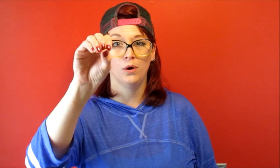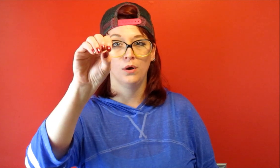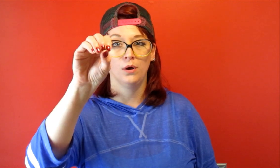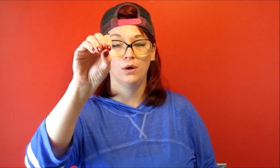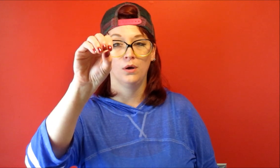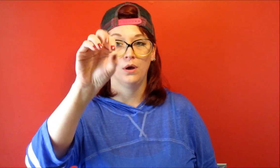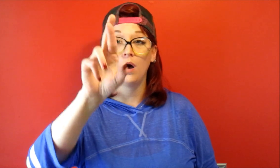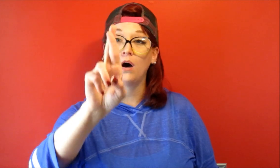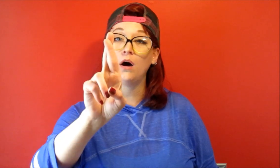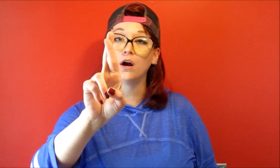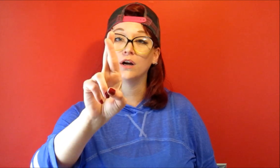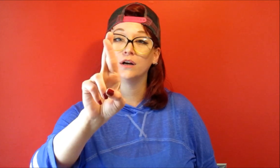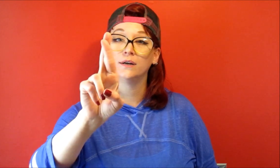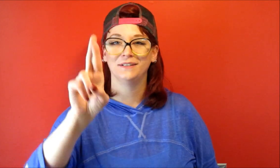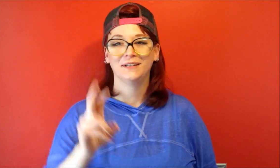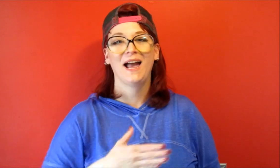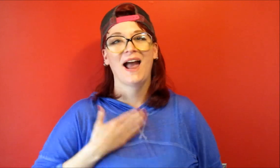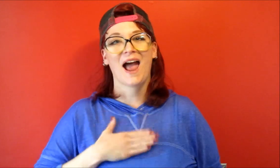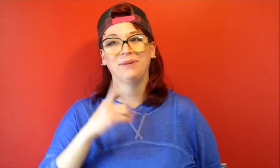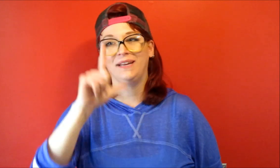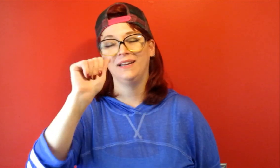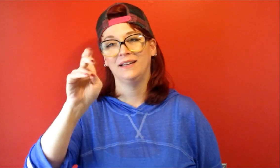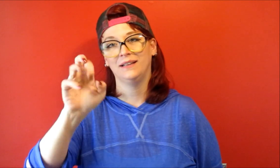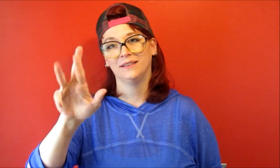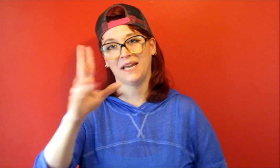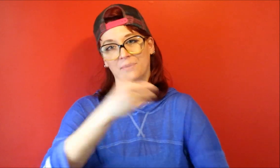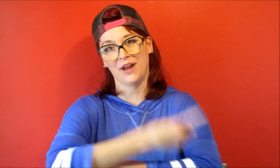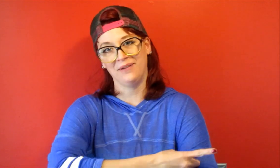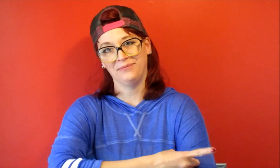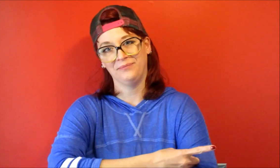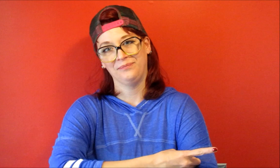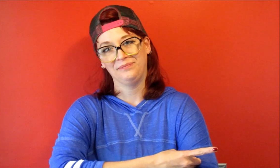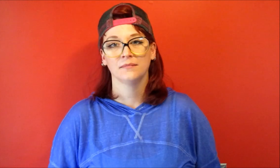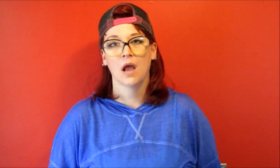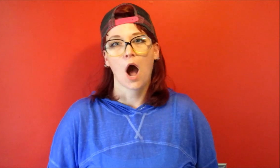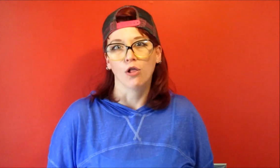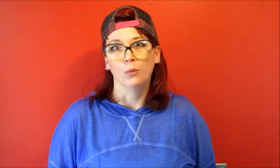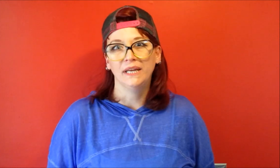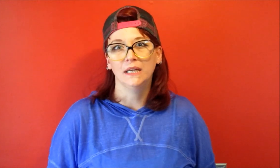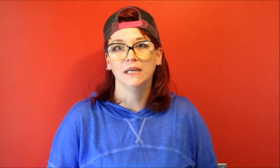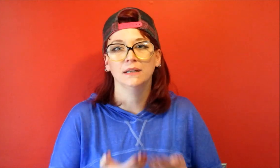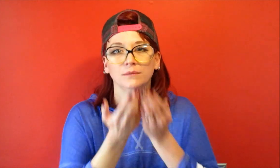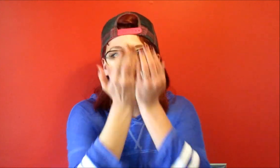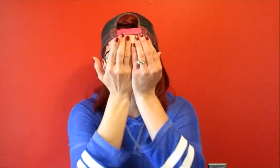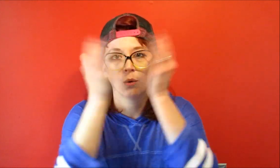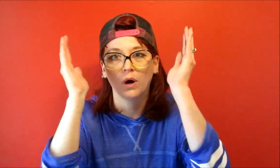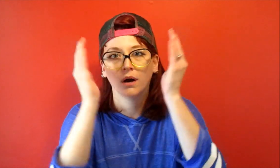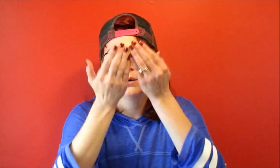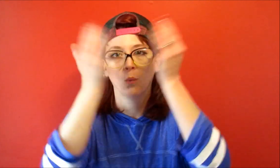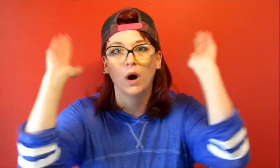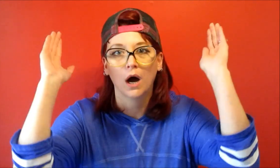happy Labor Day Halloween